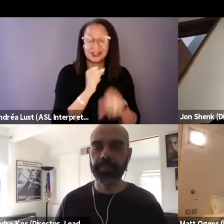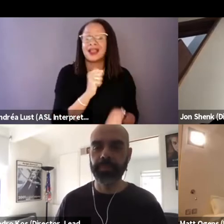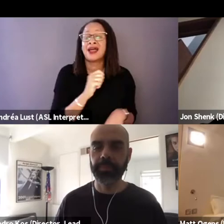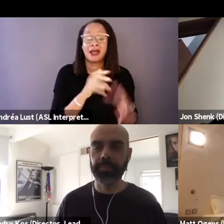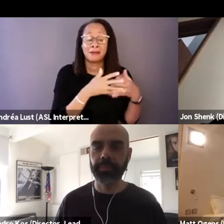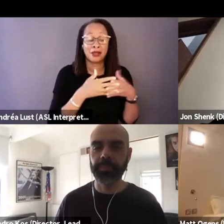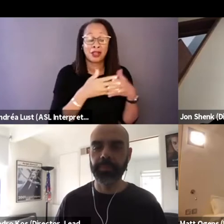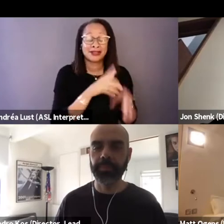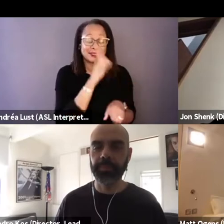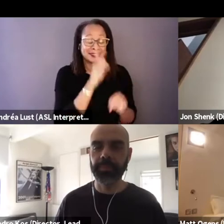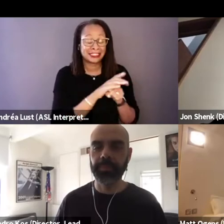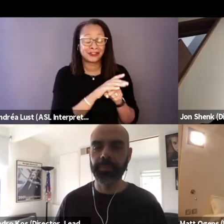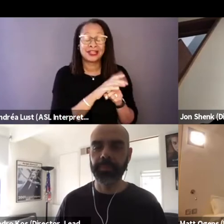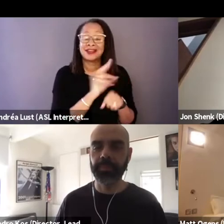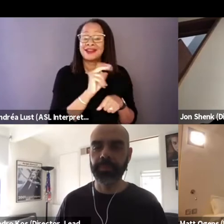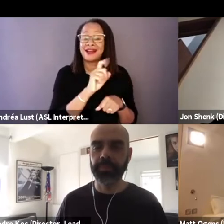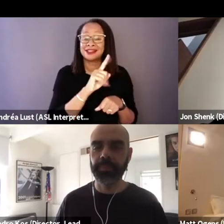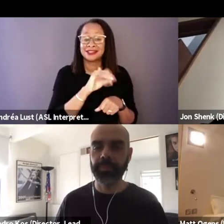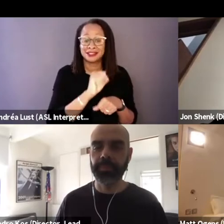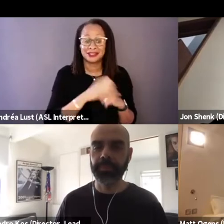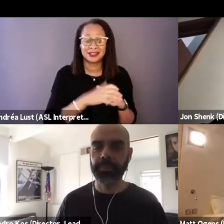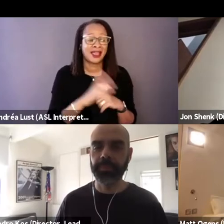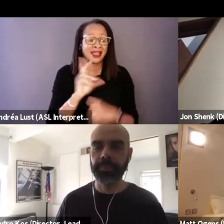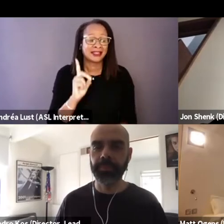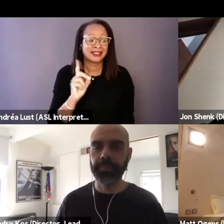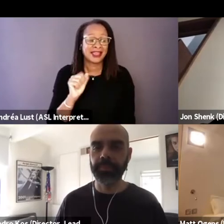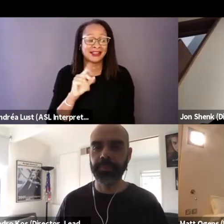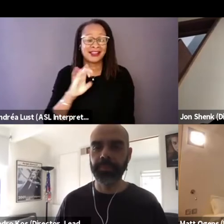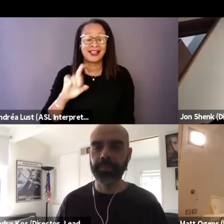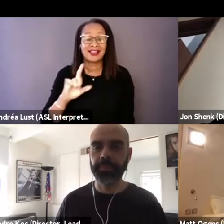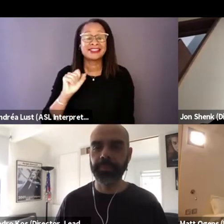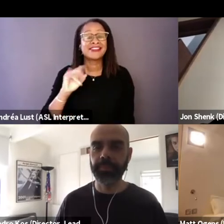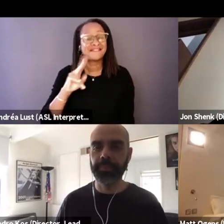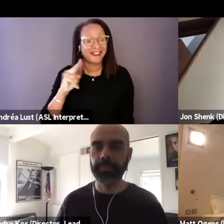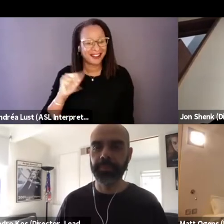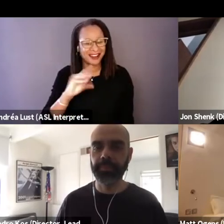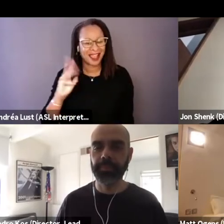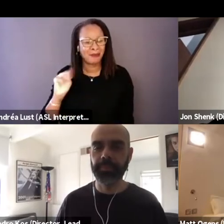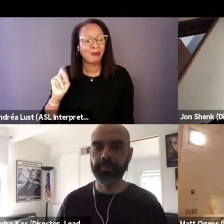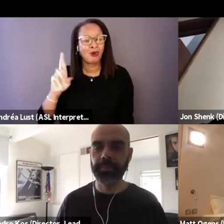Daniel Sivan and Mor Loushy. From the film Audible- - Thank you.